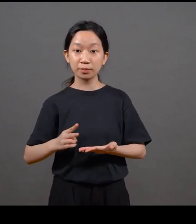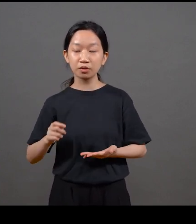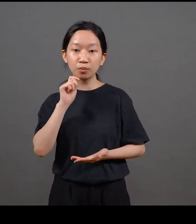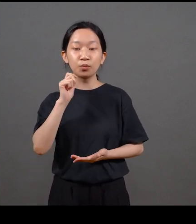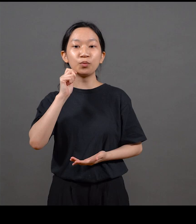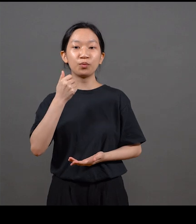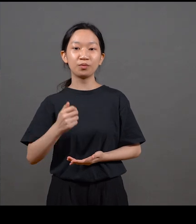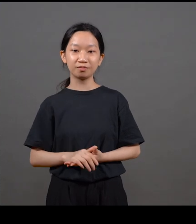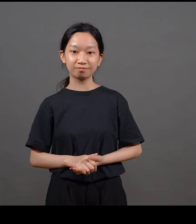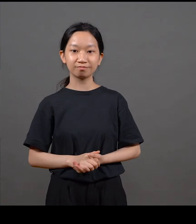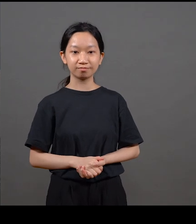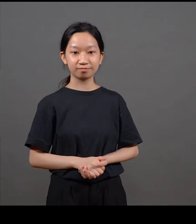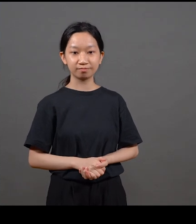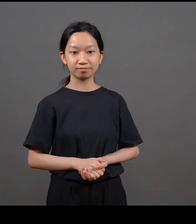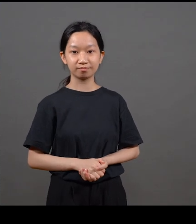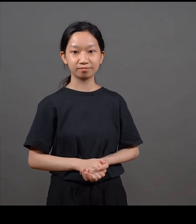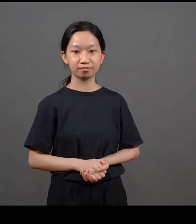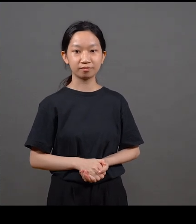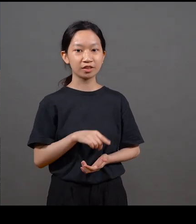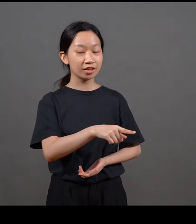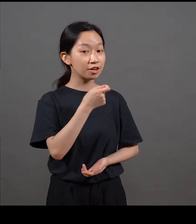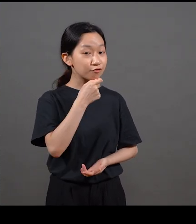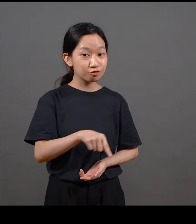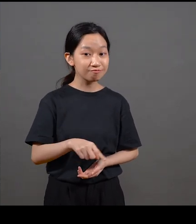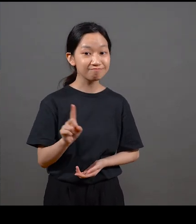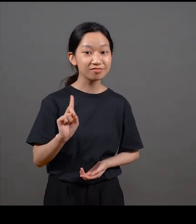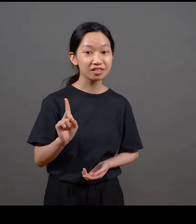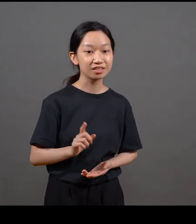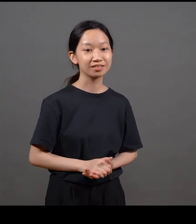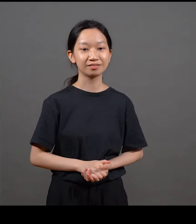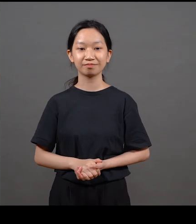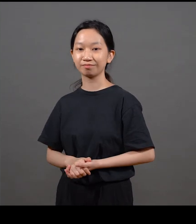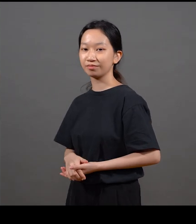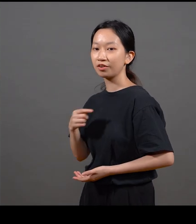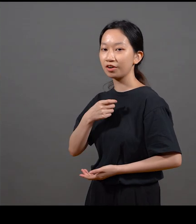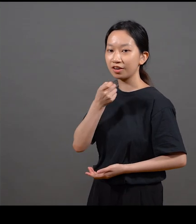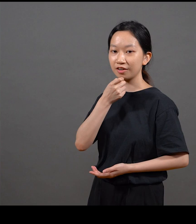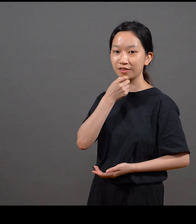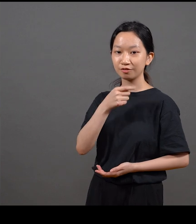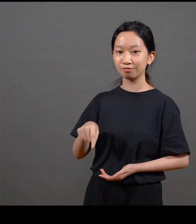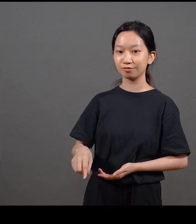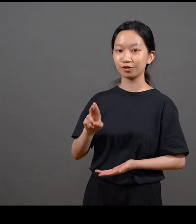It's meant to show that it's fluid, it's dynamic, and it's ever-changing So you want to pick up some your favourite things?